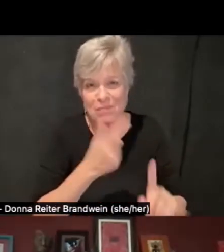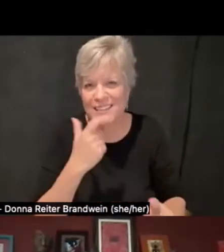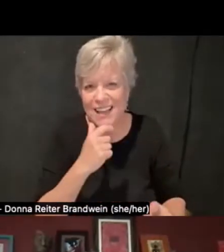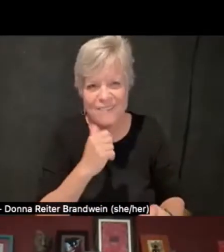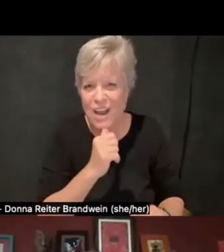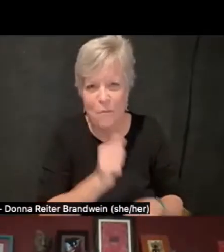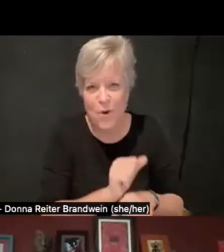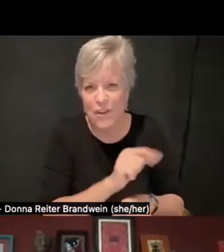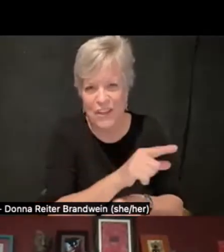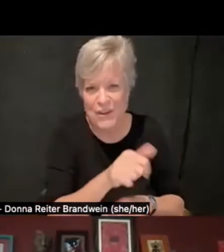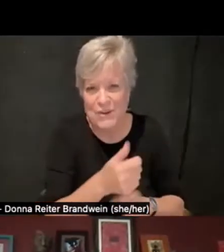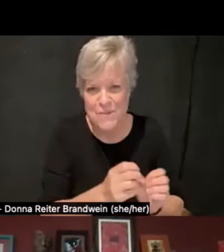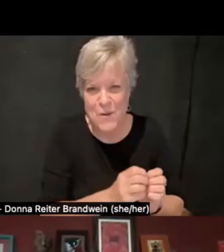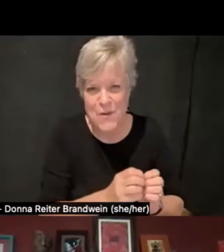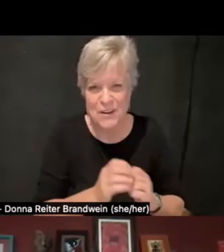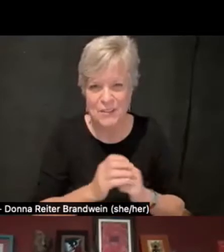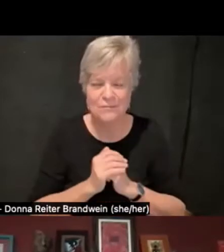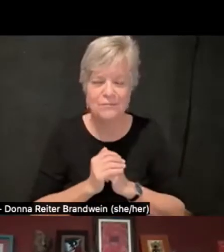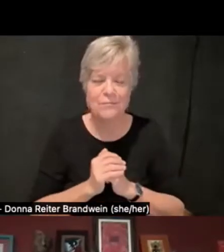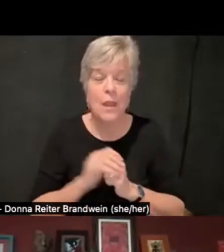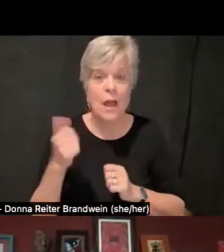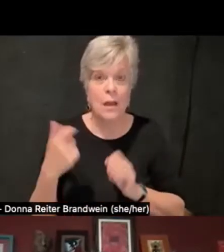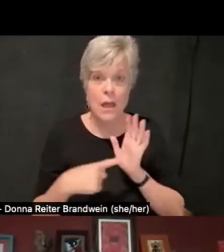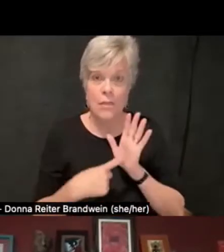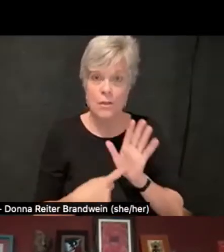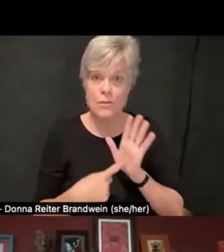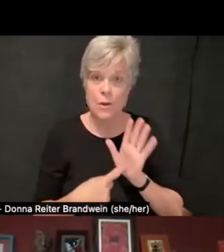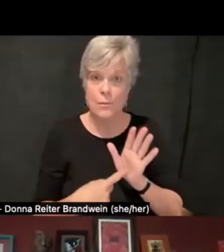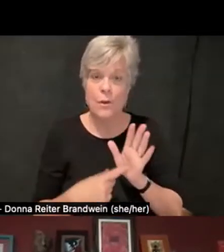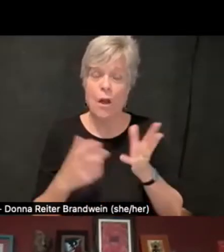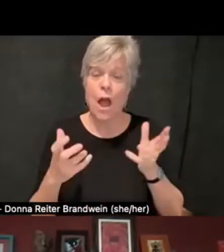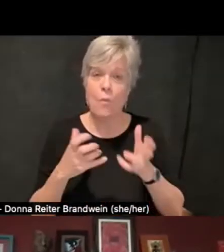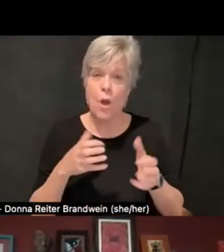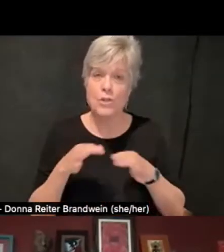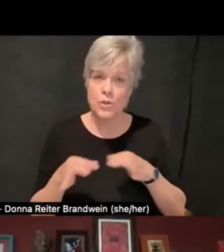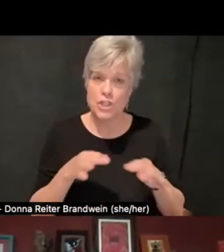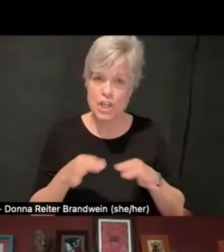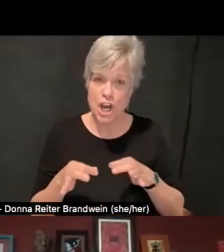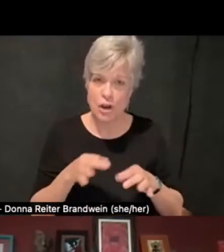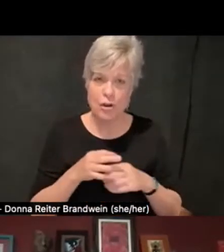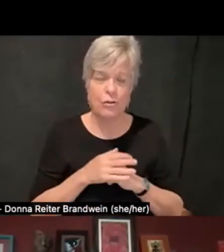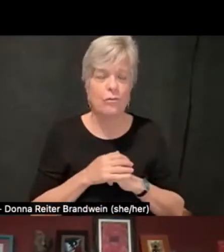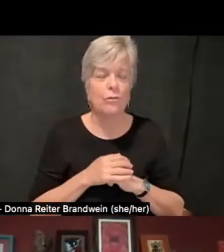I think another example I wanted to share briefly is thinking about the numbers of ways